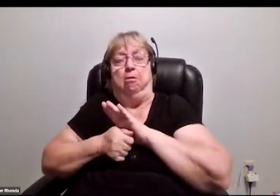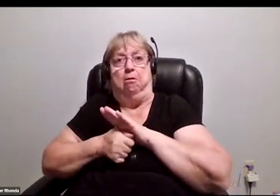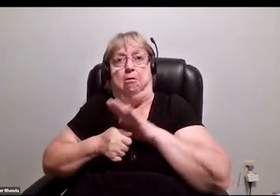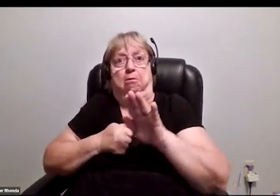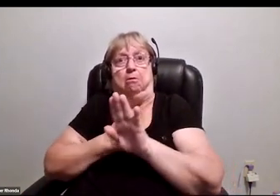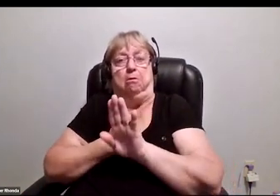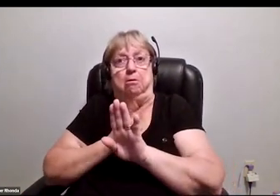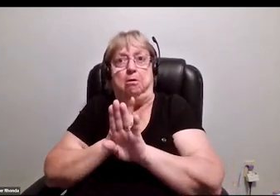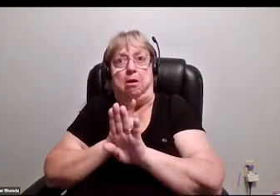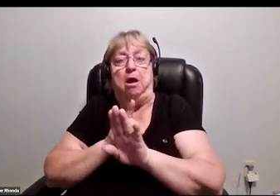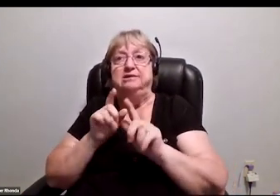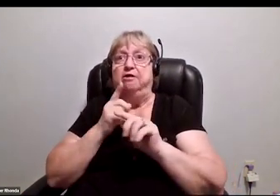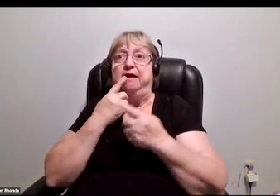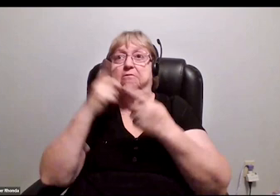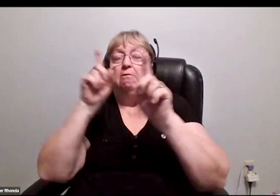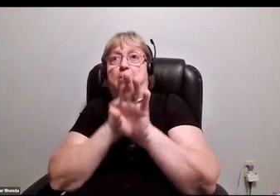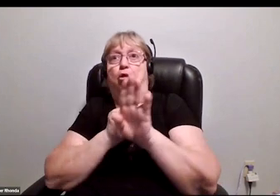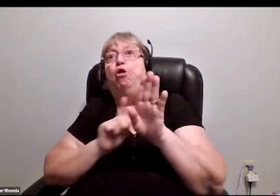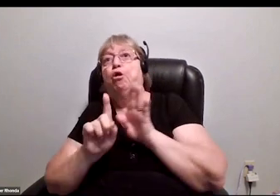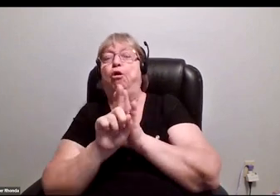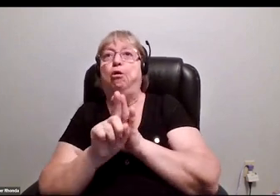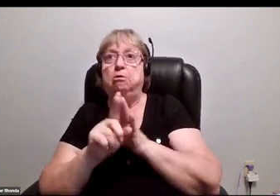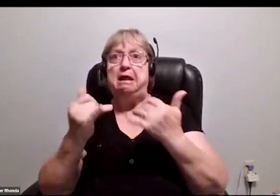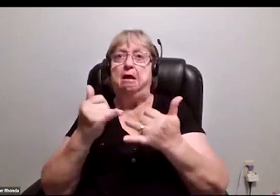but now they're like, "All right, let me help folks behind me."